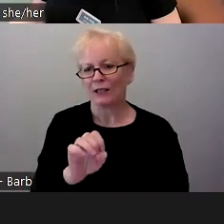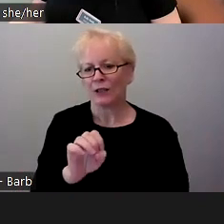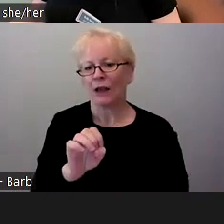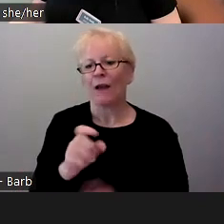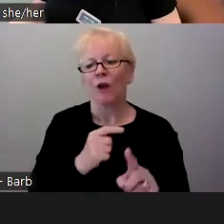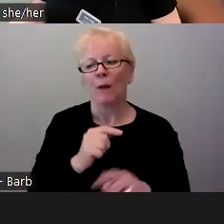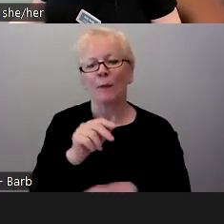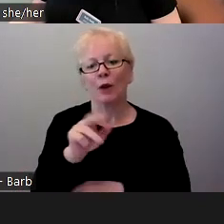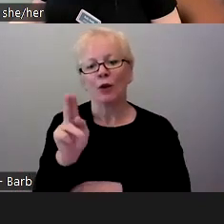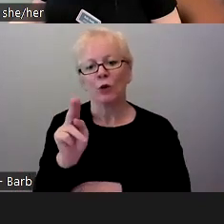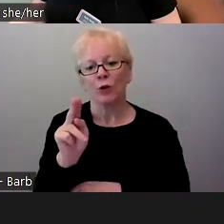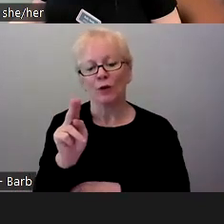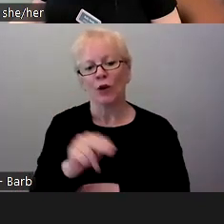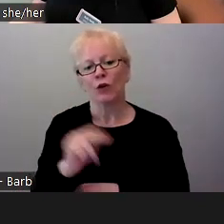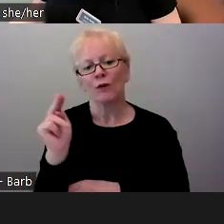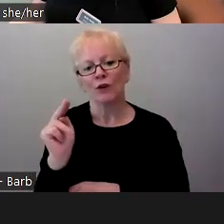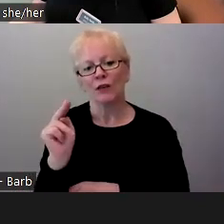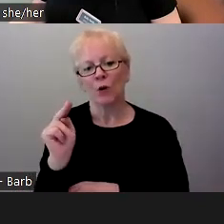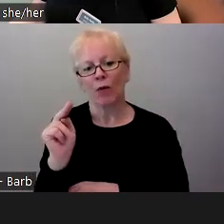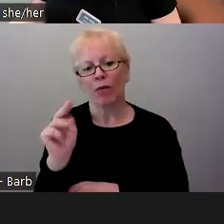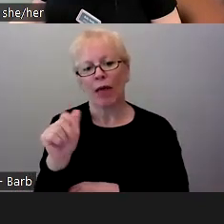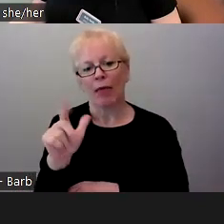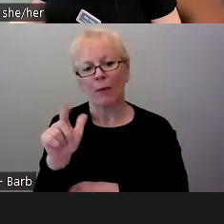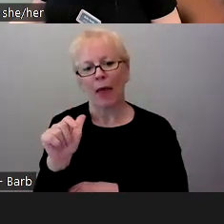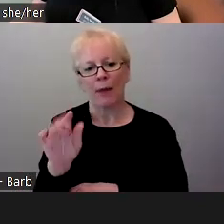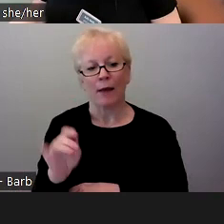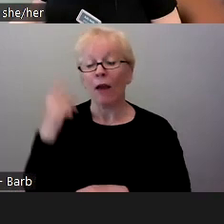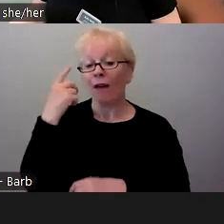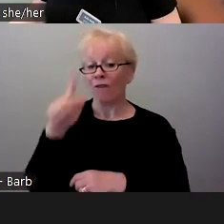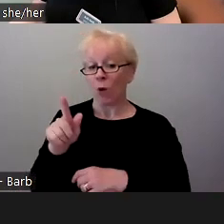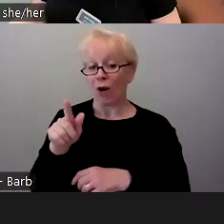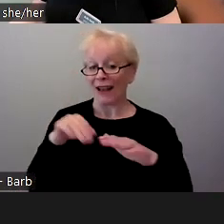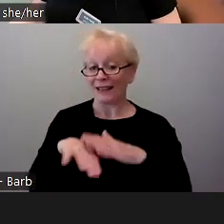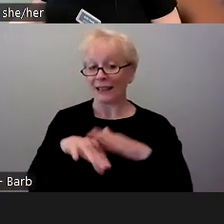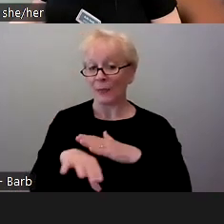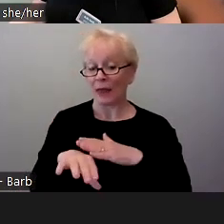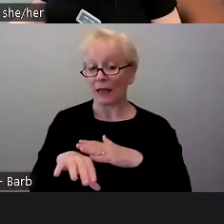For accessibility purposes during the meeting, we do ask that speakers state their names